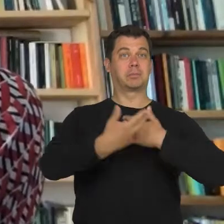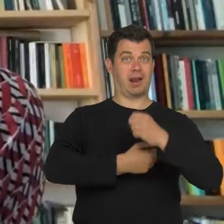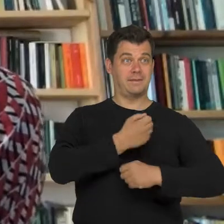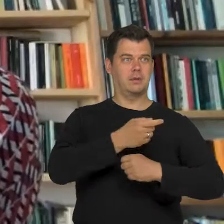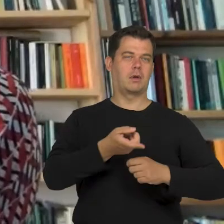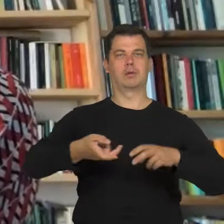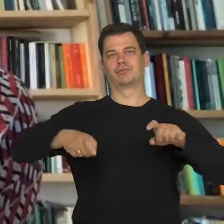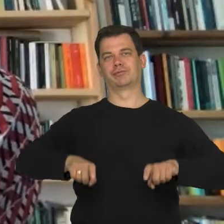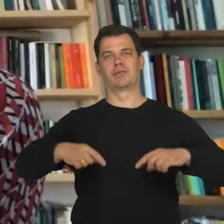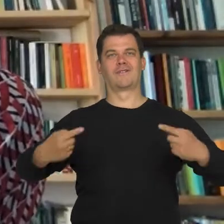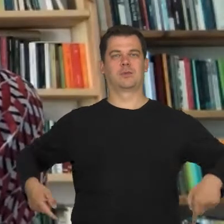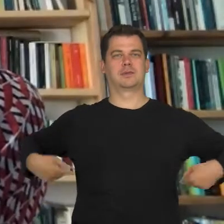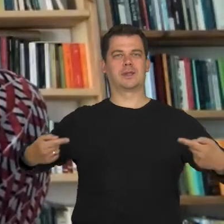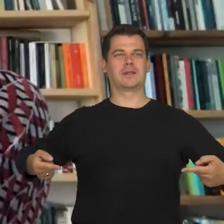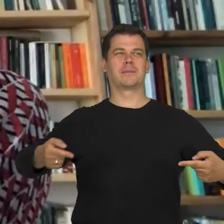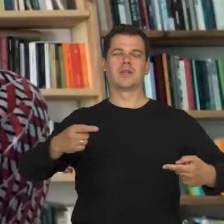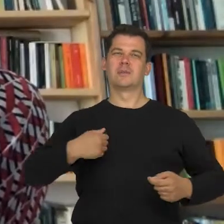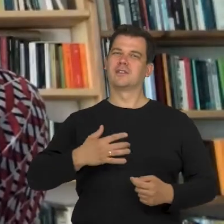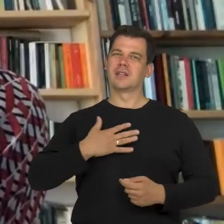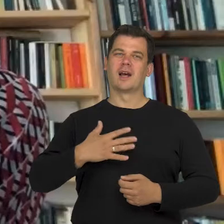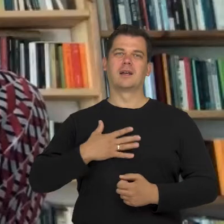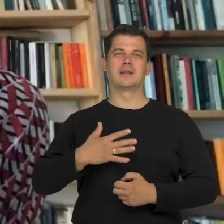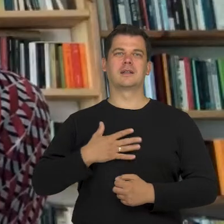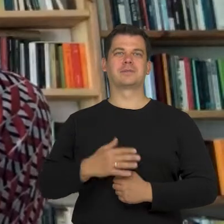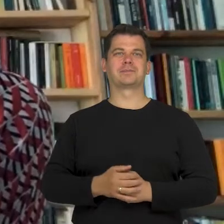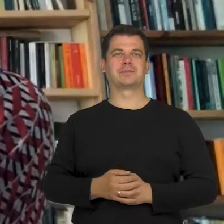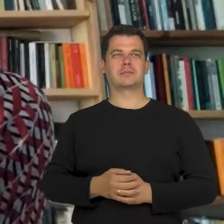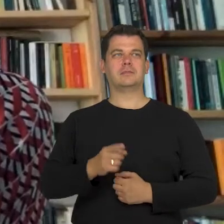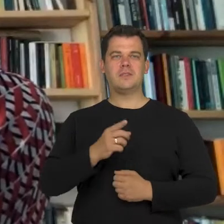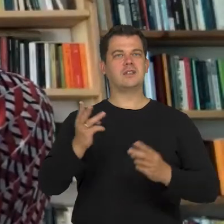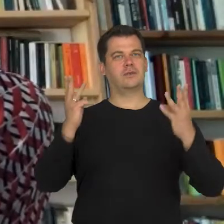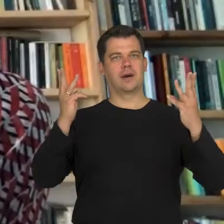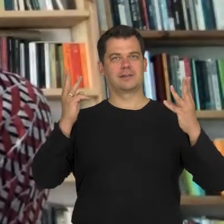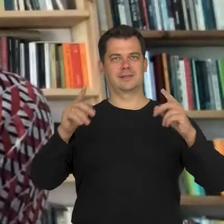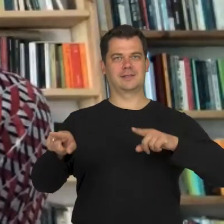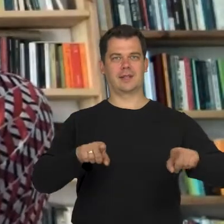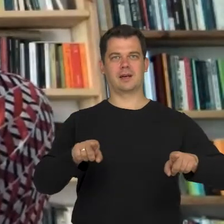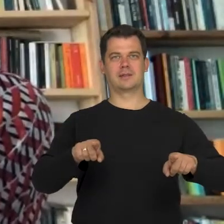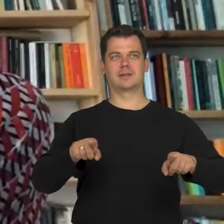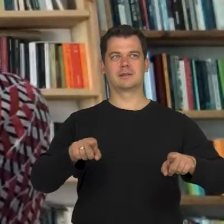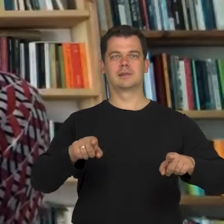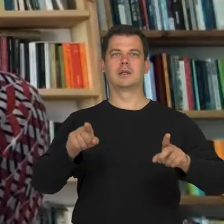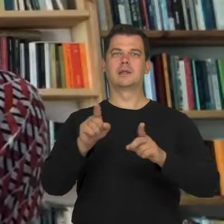and to me, this looks like the first sign of blocking